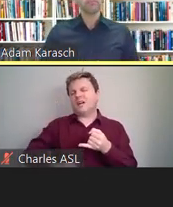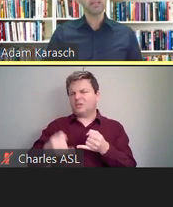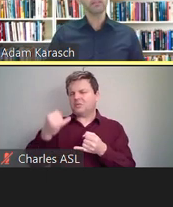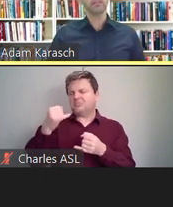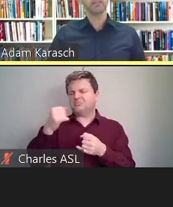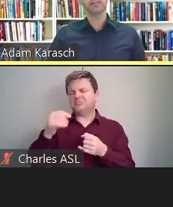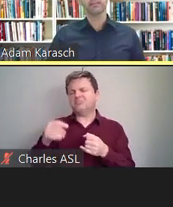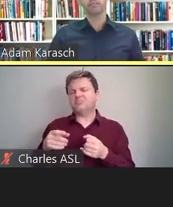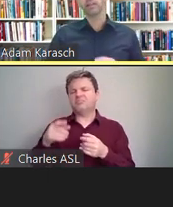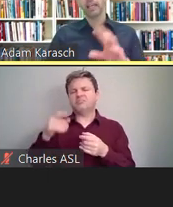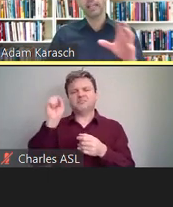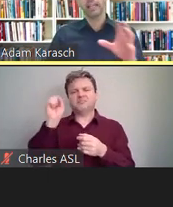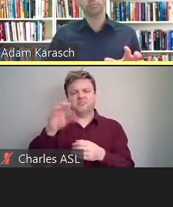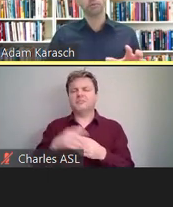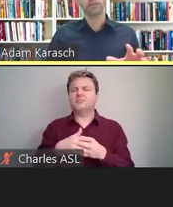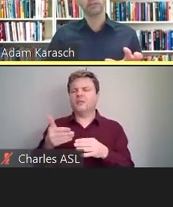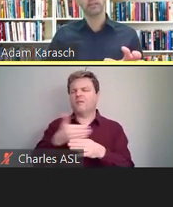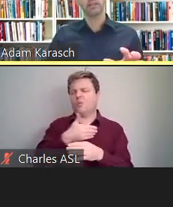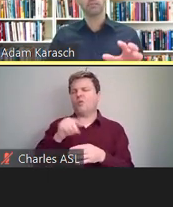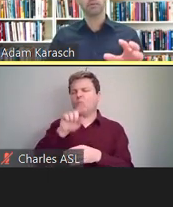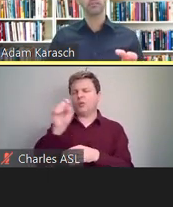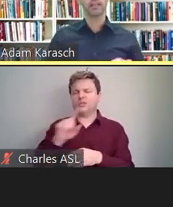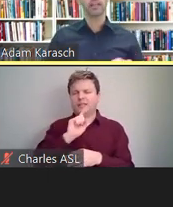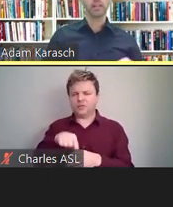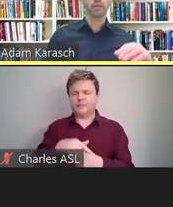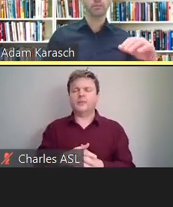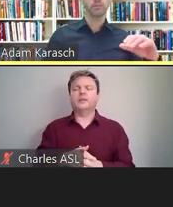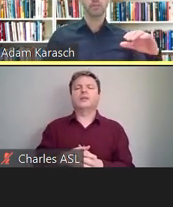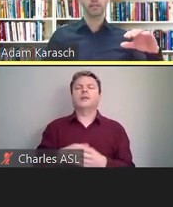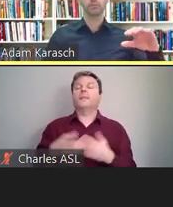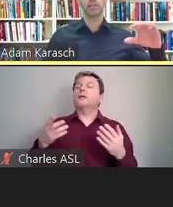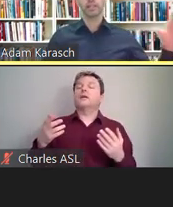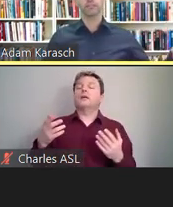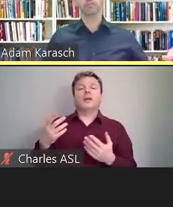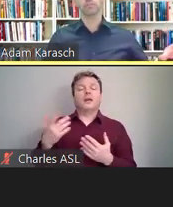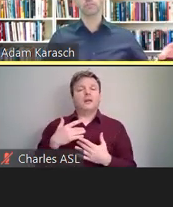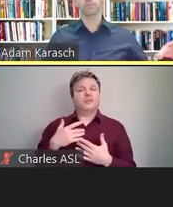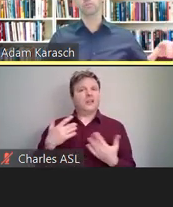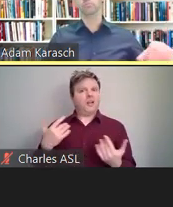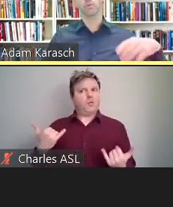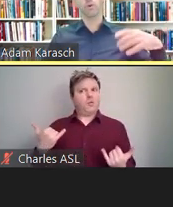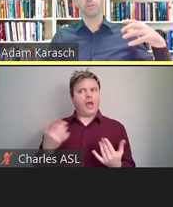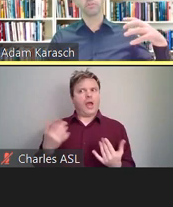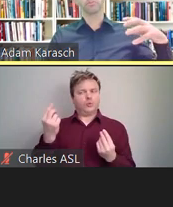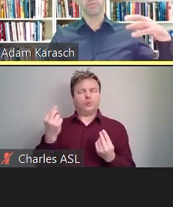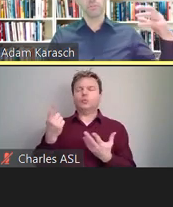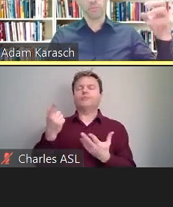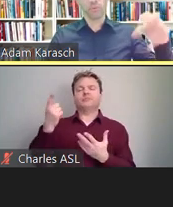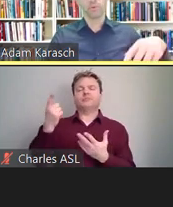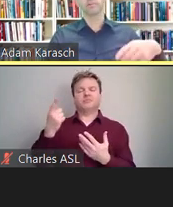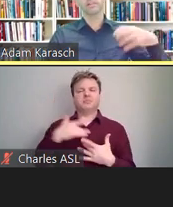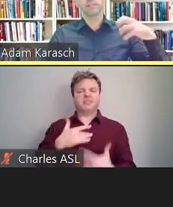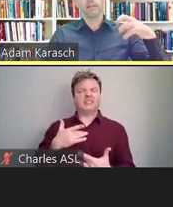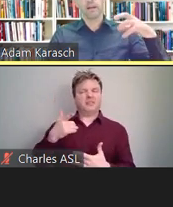is that, typically, at this point in the presentation I would like to walk through even more